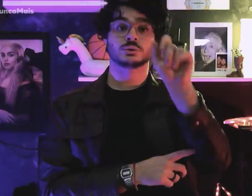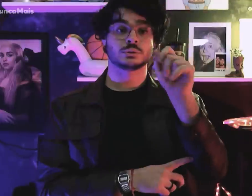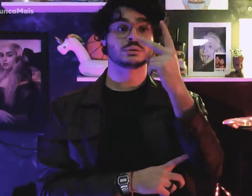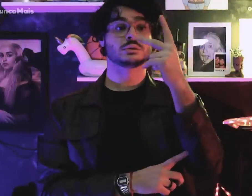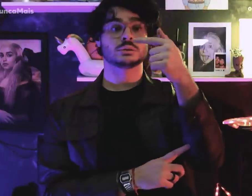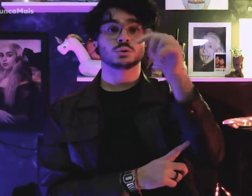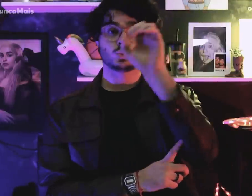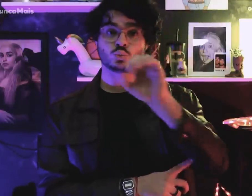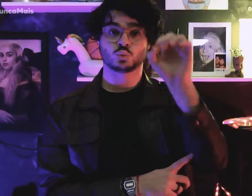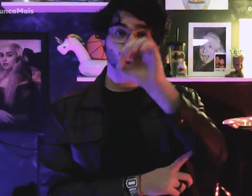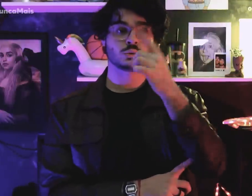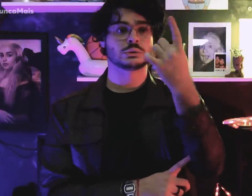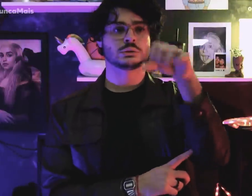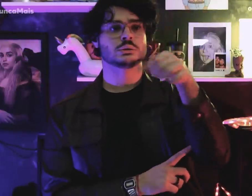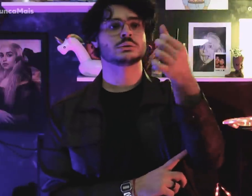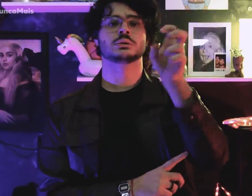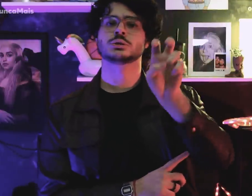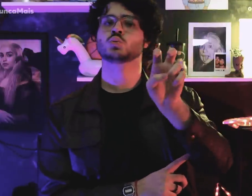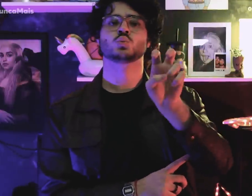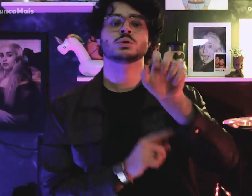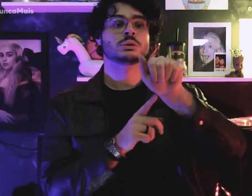On October 27, 1965,